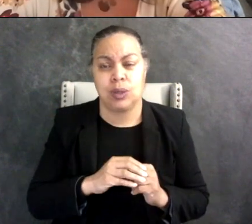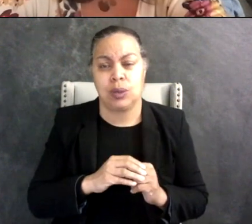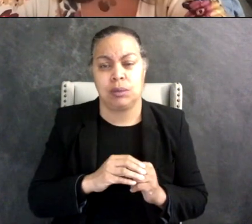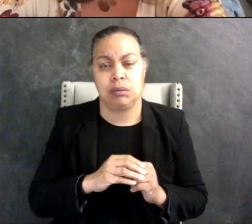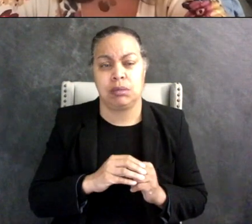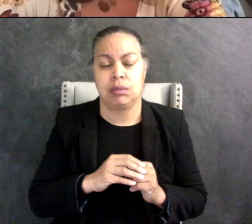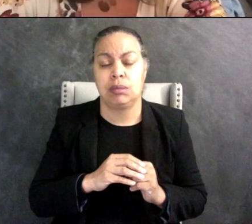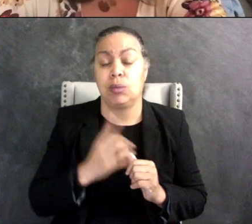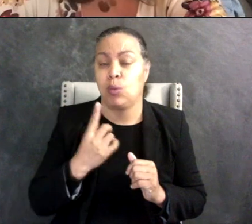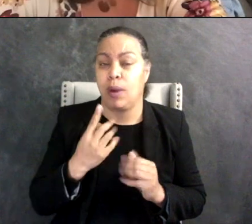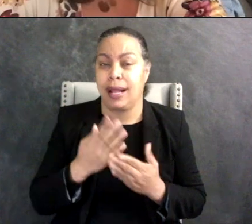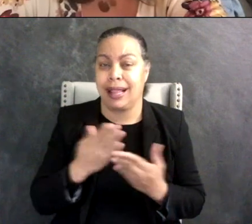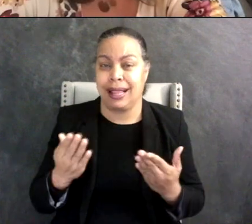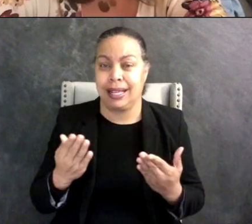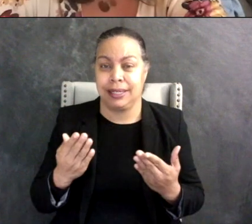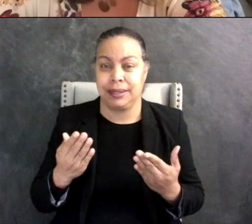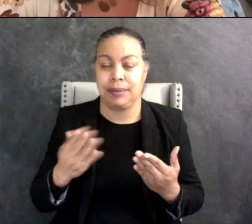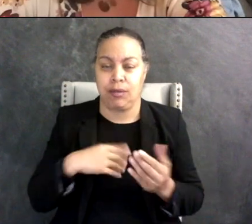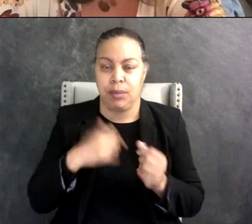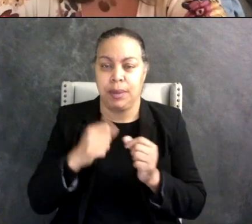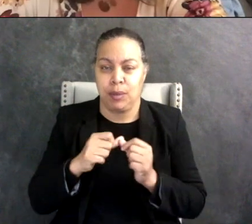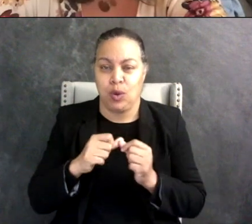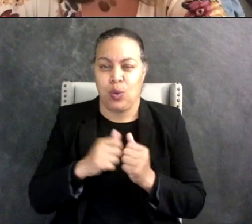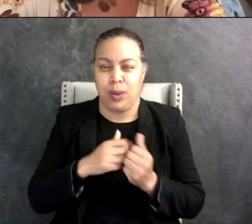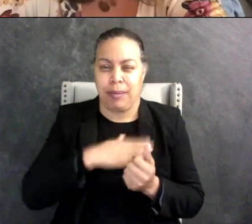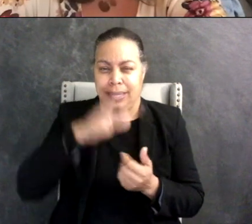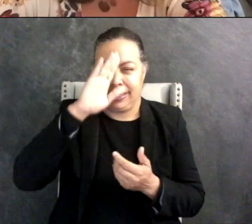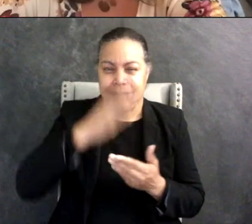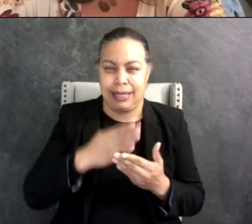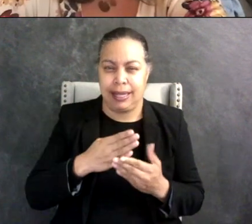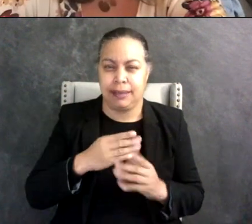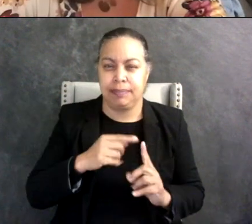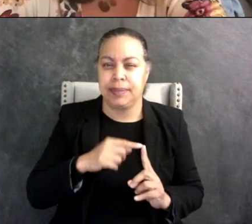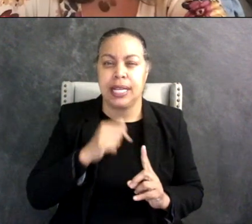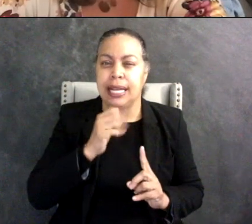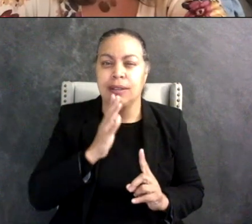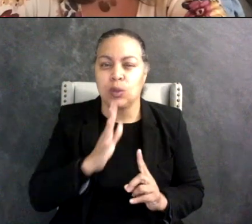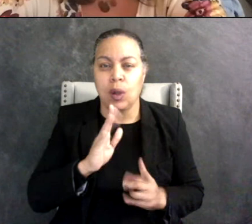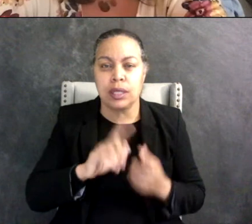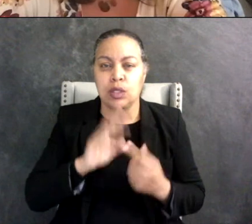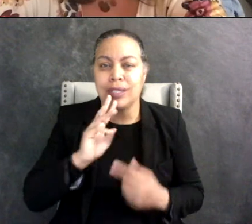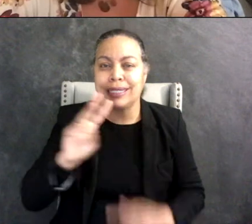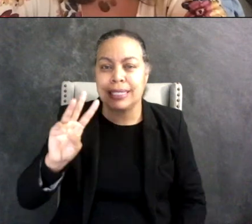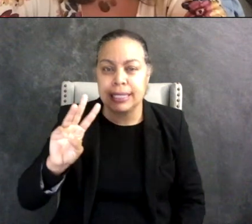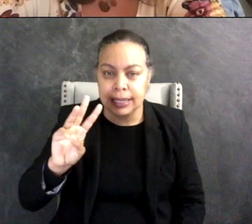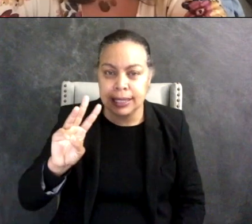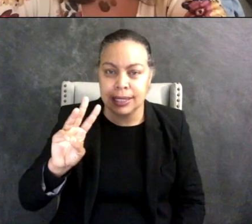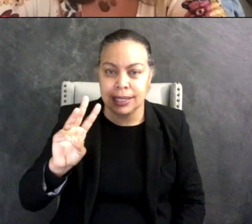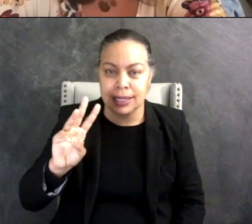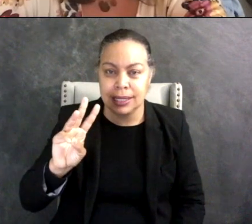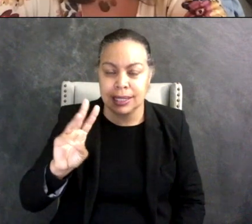one thing that I remember when my son - he didn't talk until he was about six years old and his